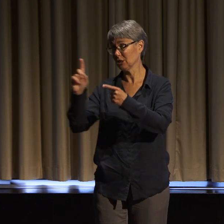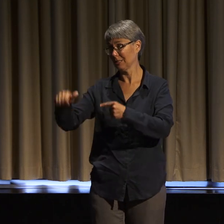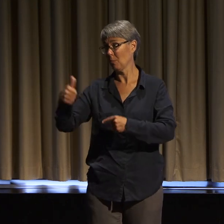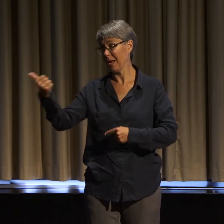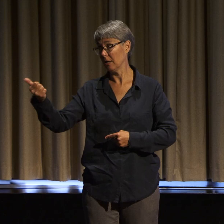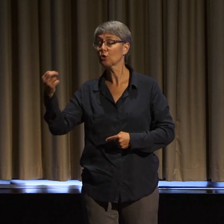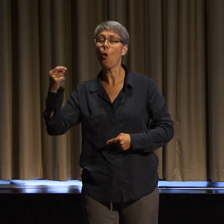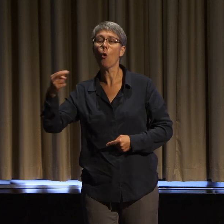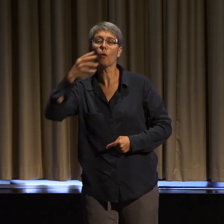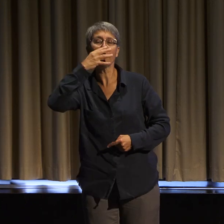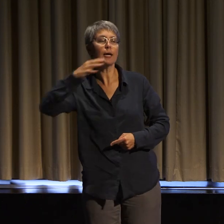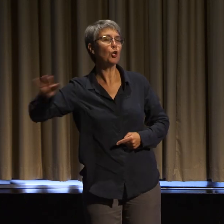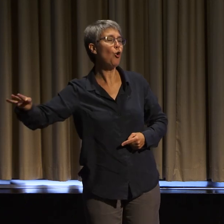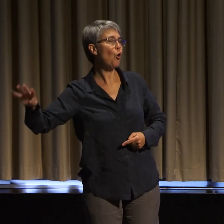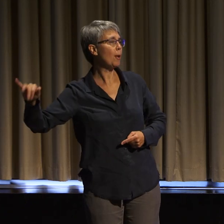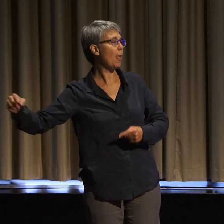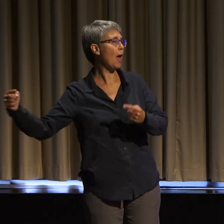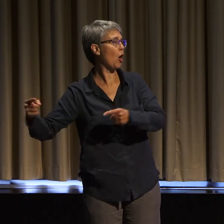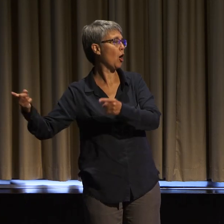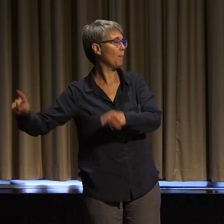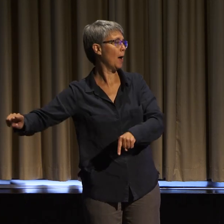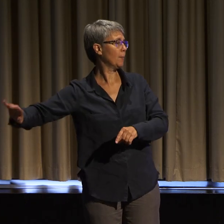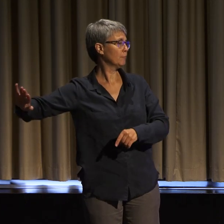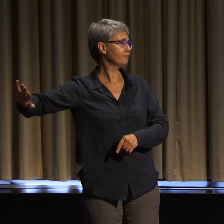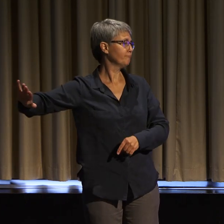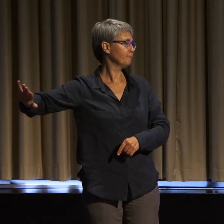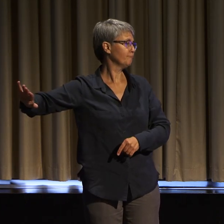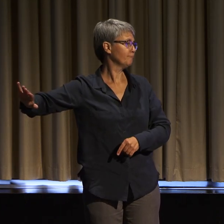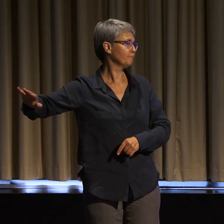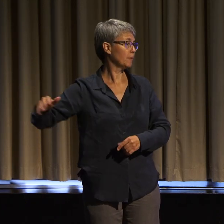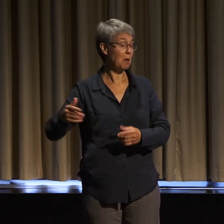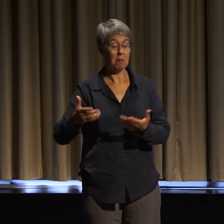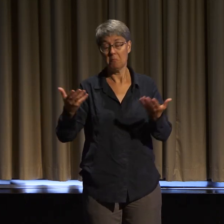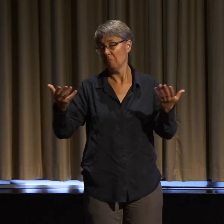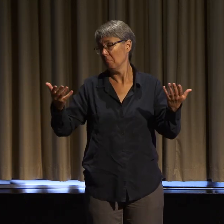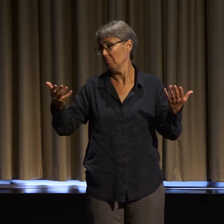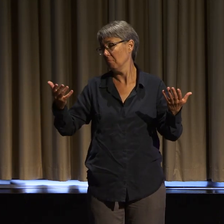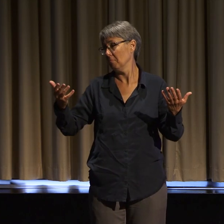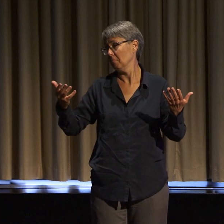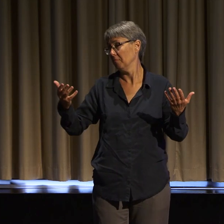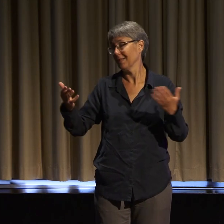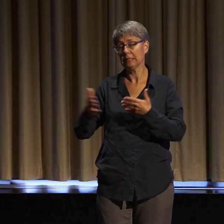or form, whether it's via our privilege, whatever it may be.